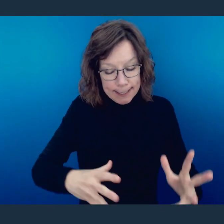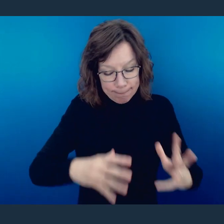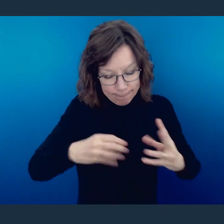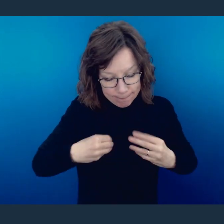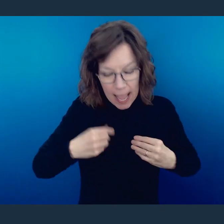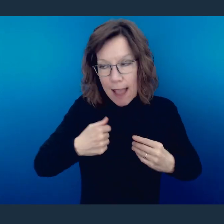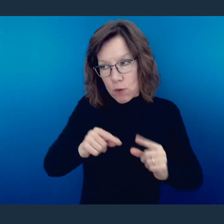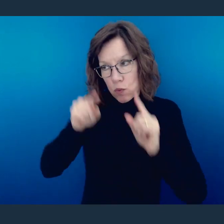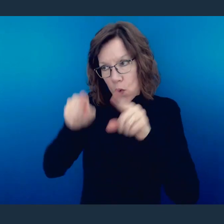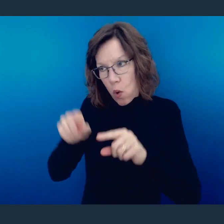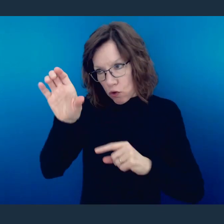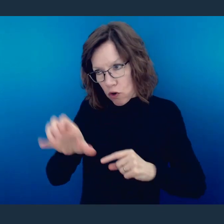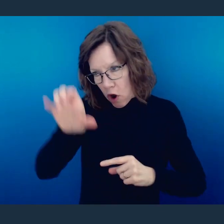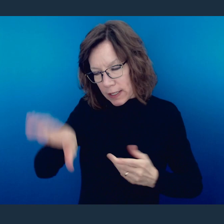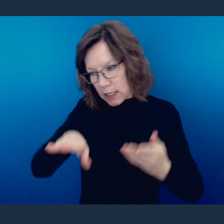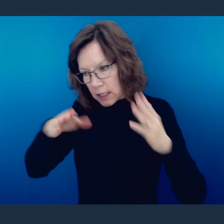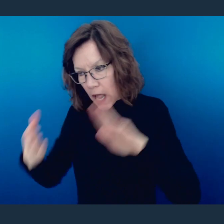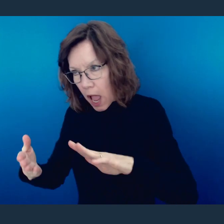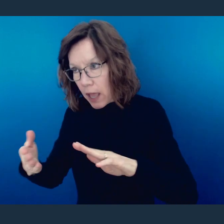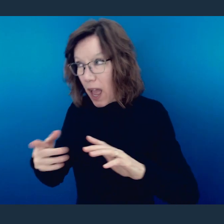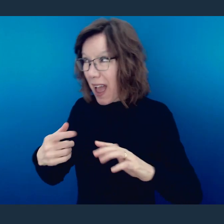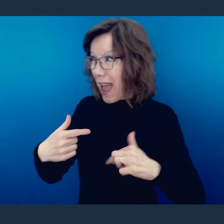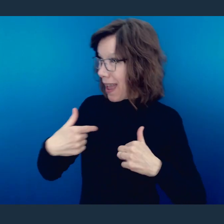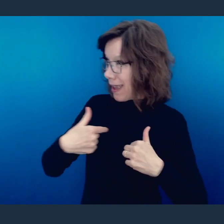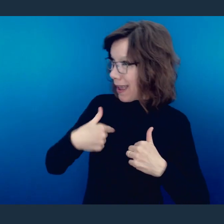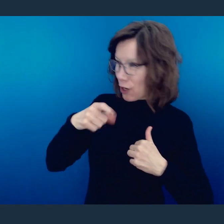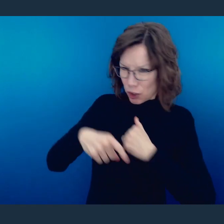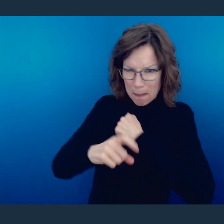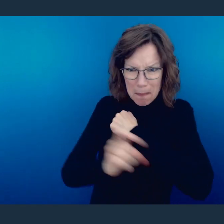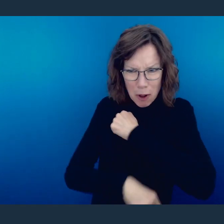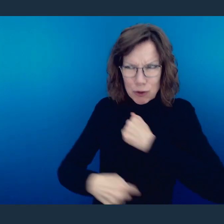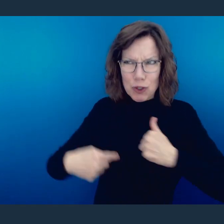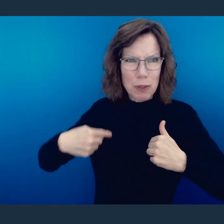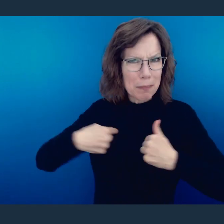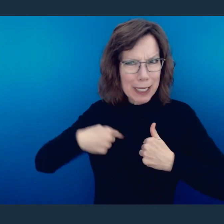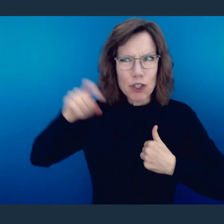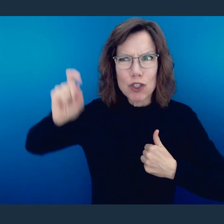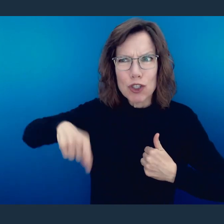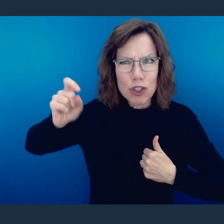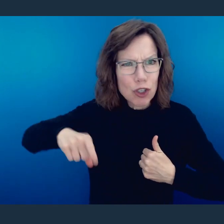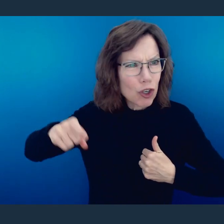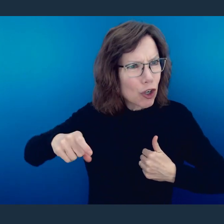while it rightfully fell on us because of what we did, Christ said the reproach, the